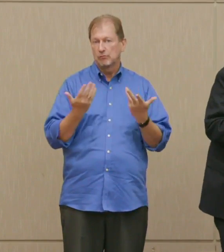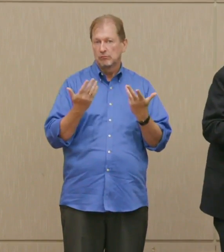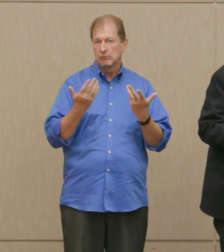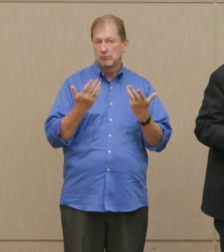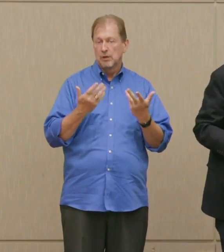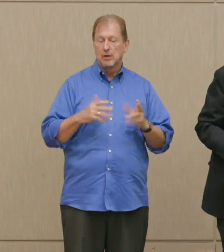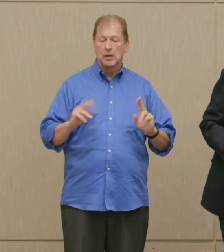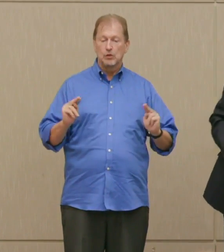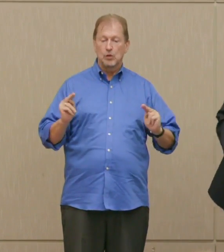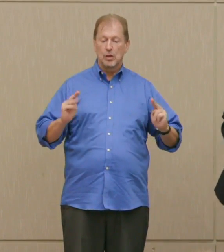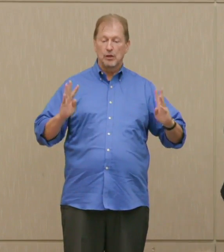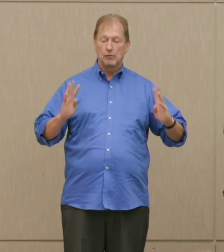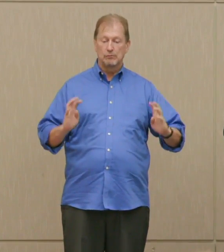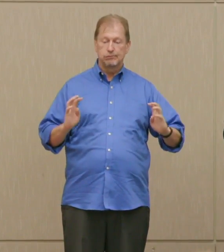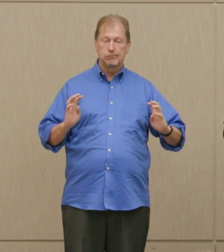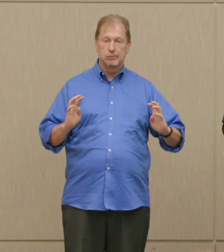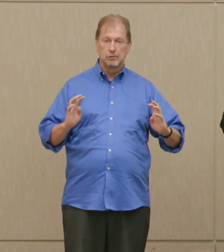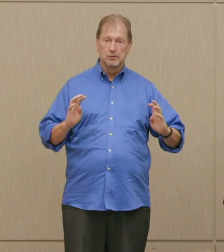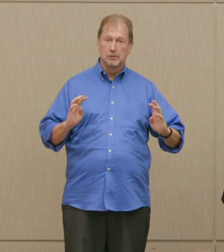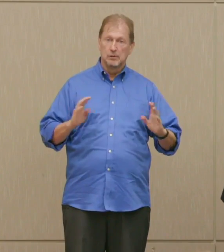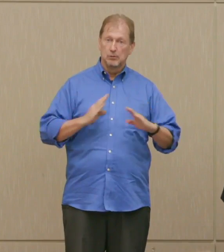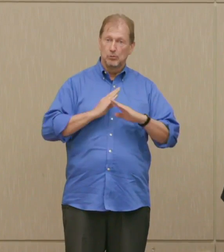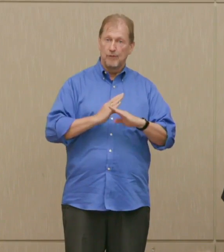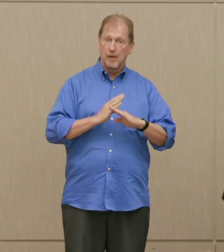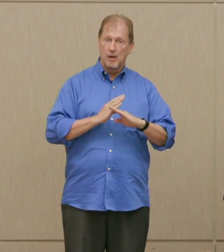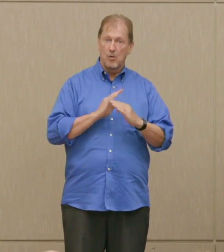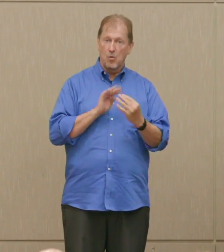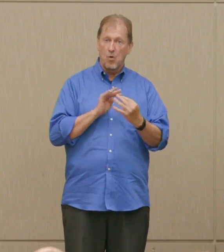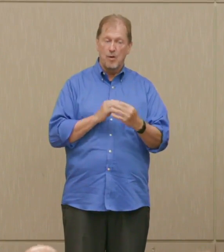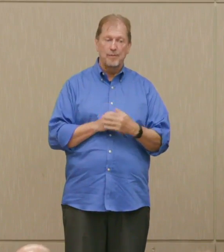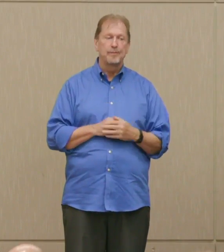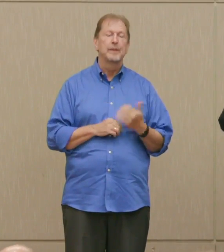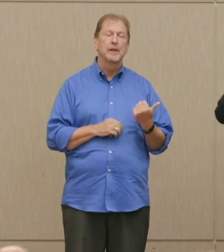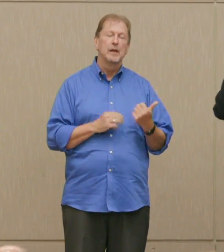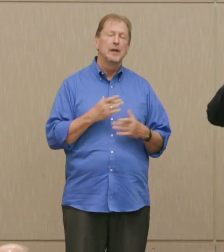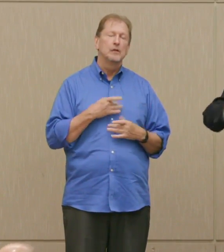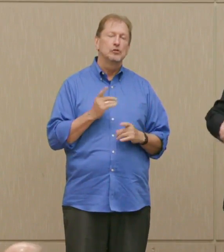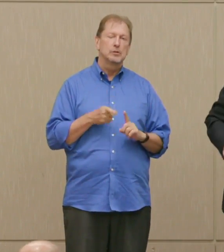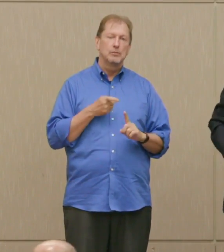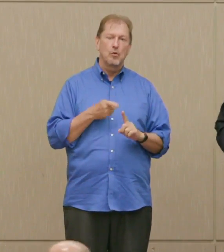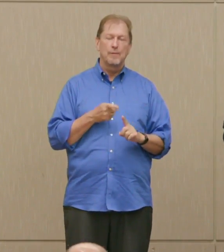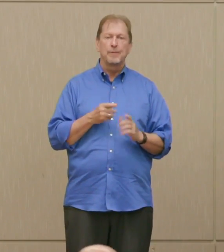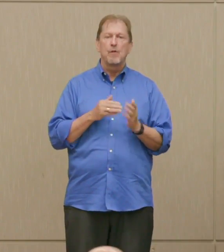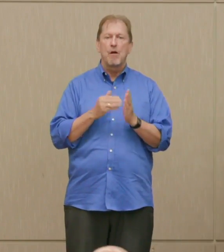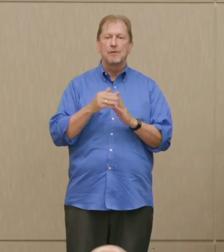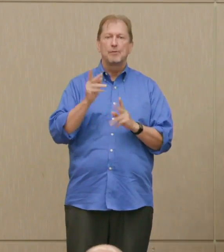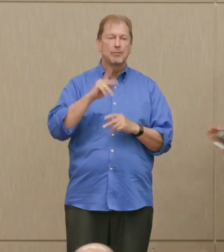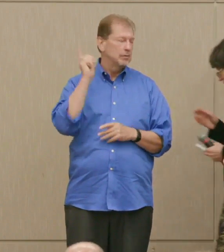Dr. Ellsberg: That's a very interesting point, often in the back of people's minds when they